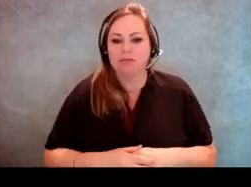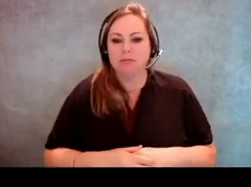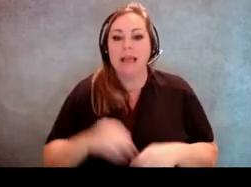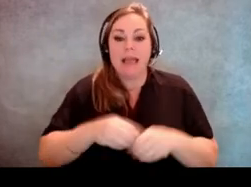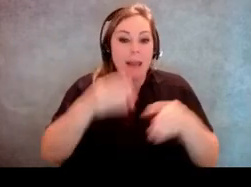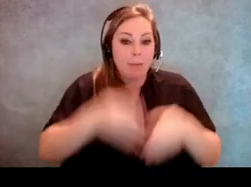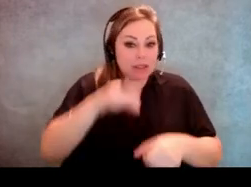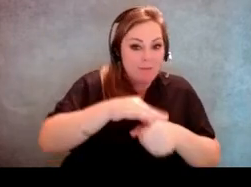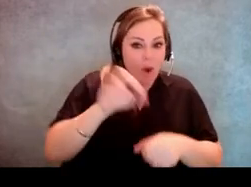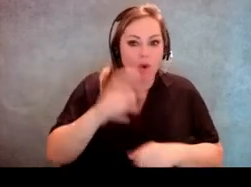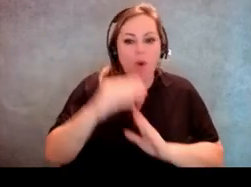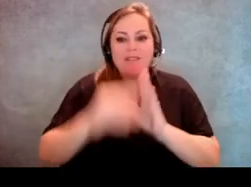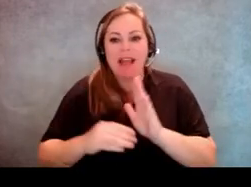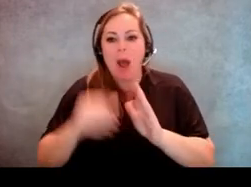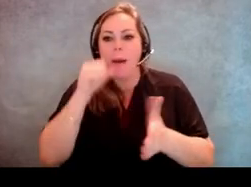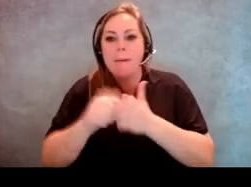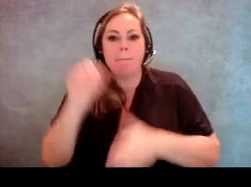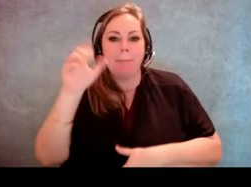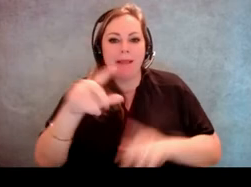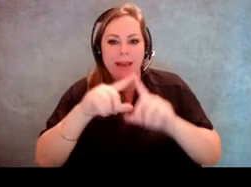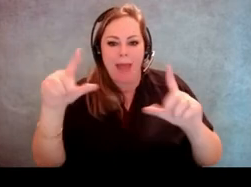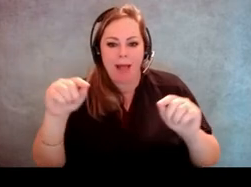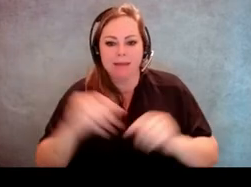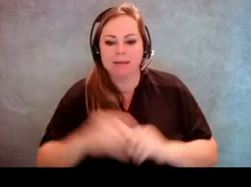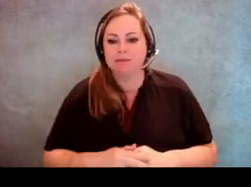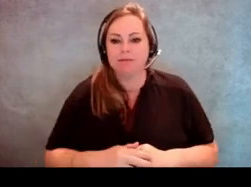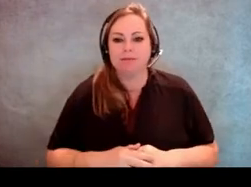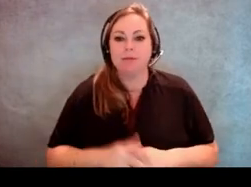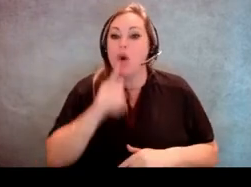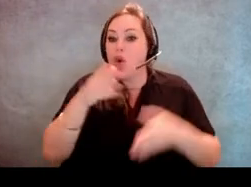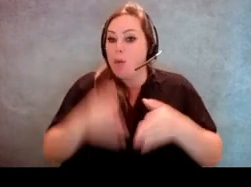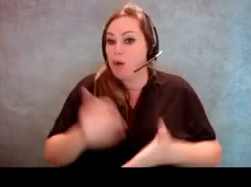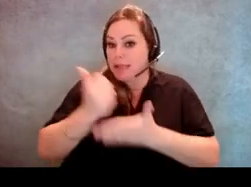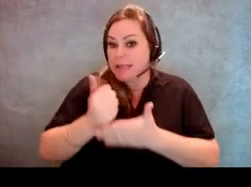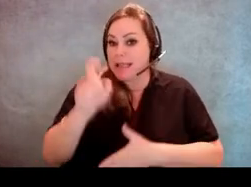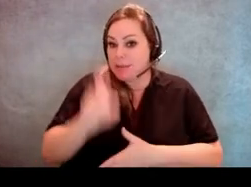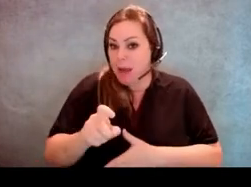or filling out their mail-in ballot. The person assisting must take an oath though.